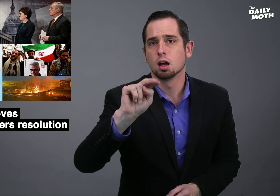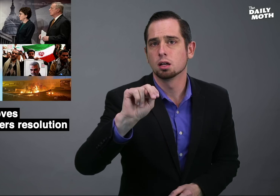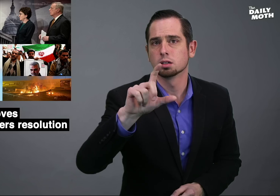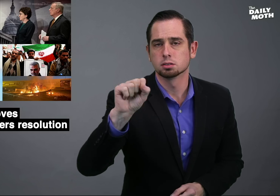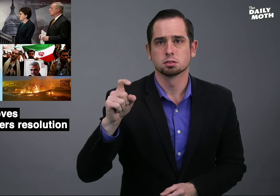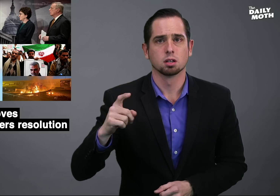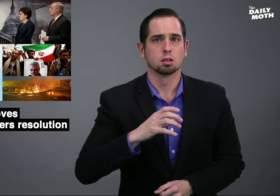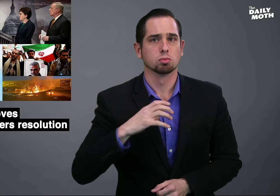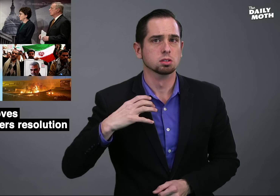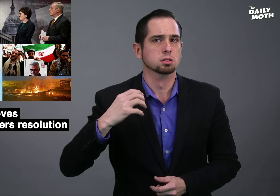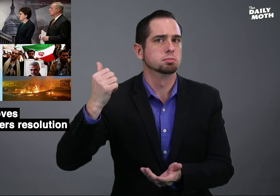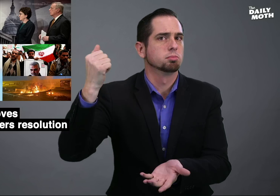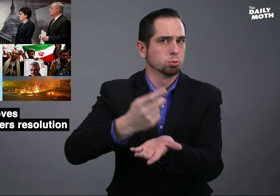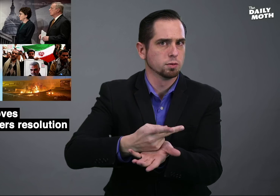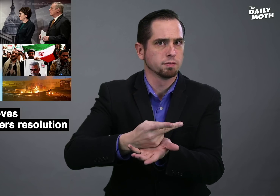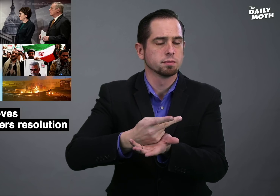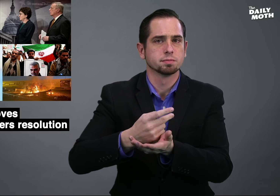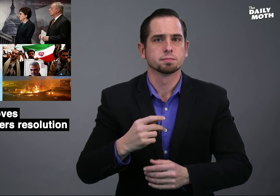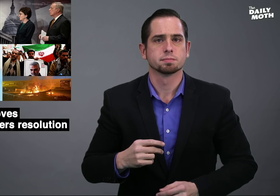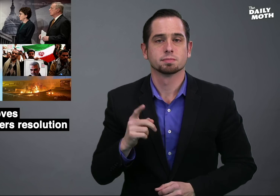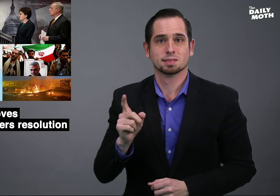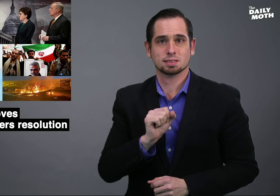unless Congress approves it.